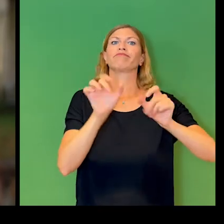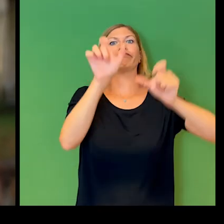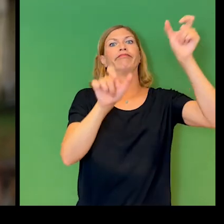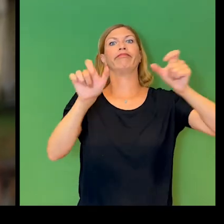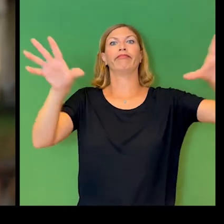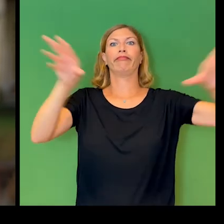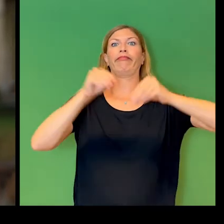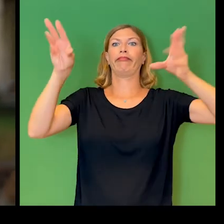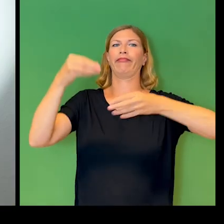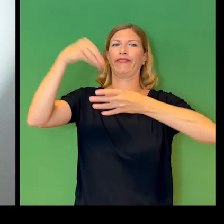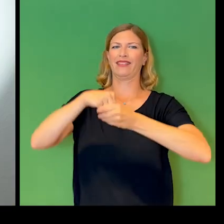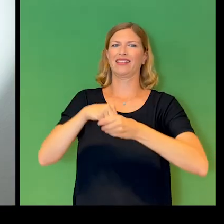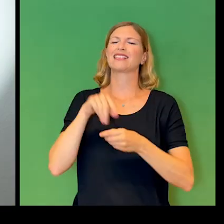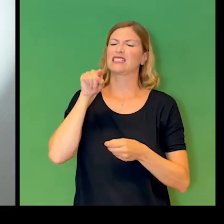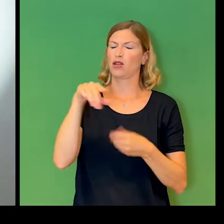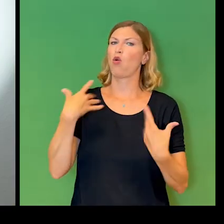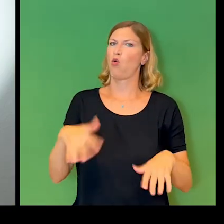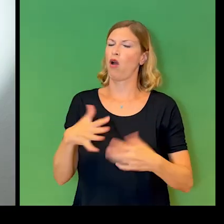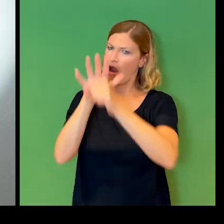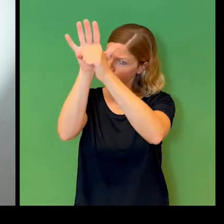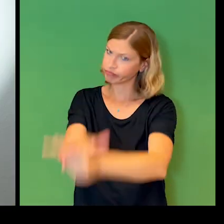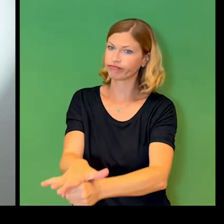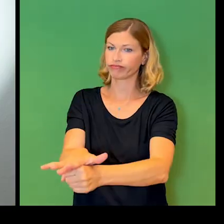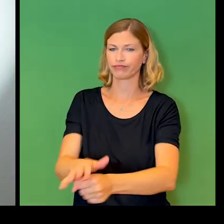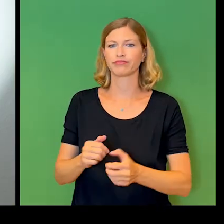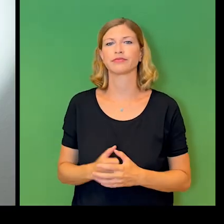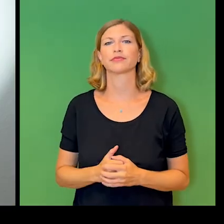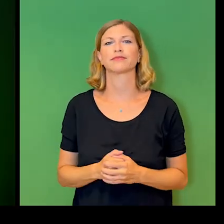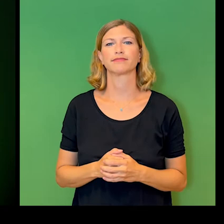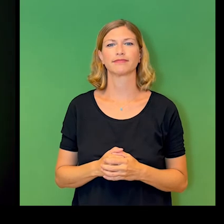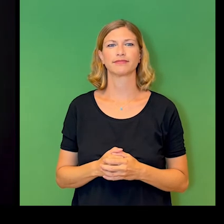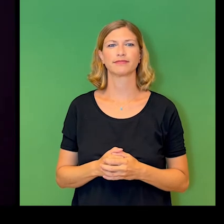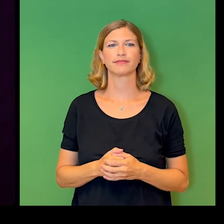and in that way they can be discriminated when they put in their application.